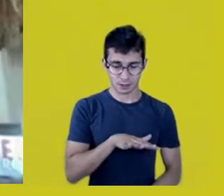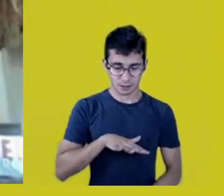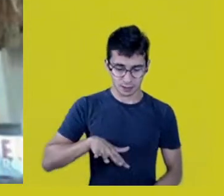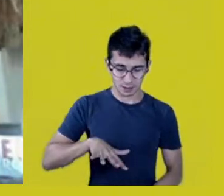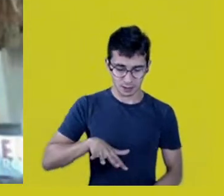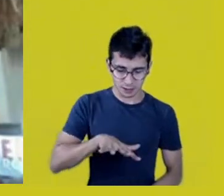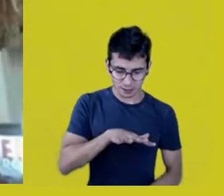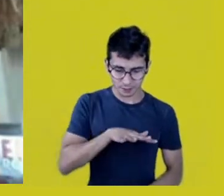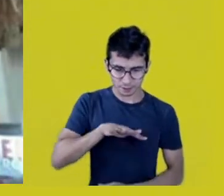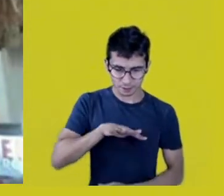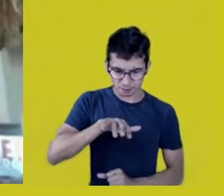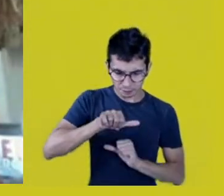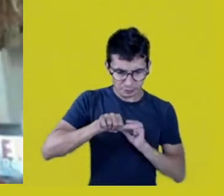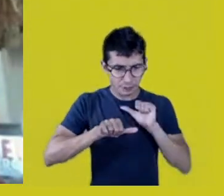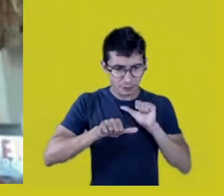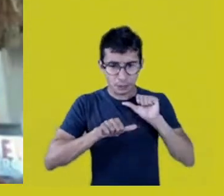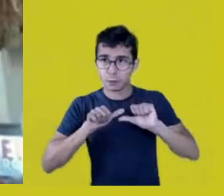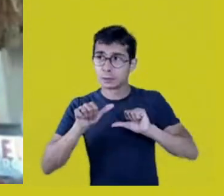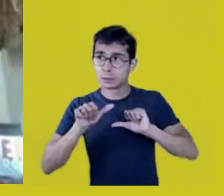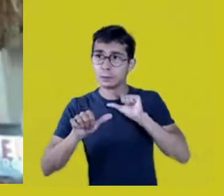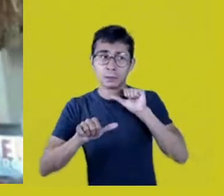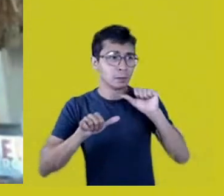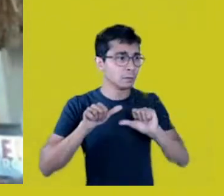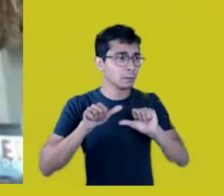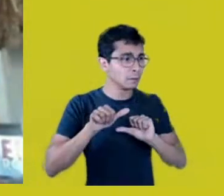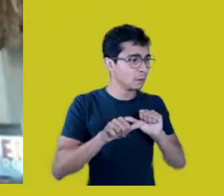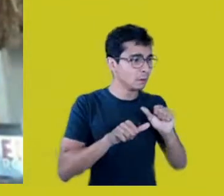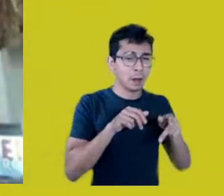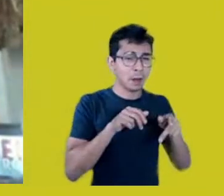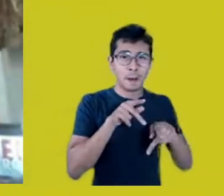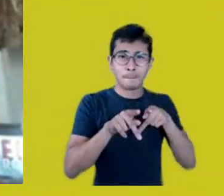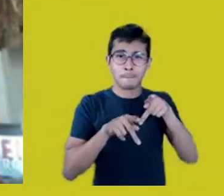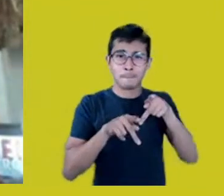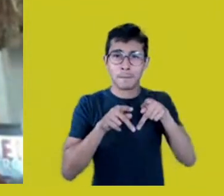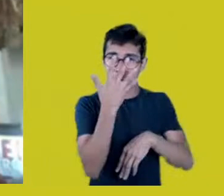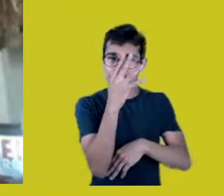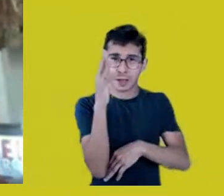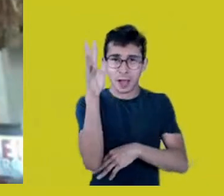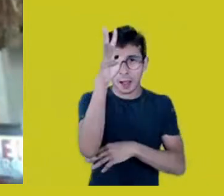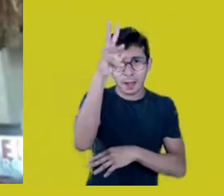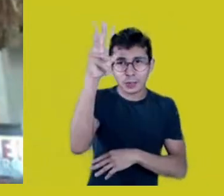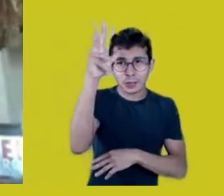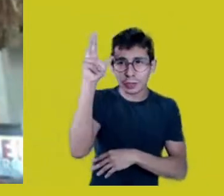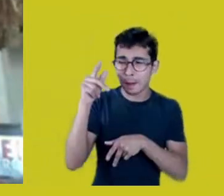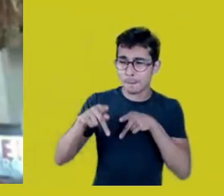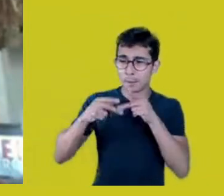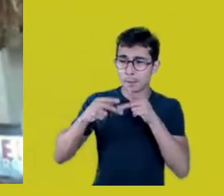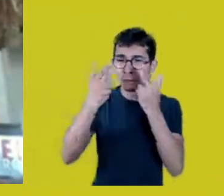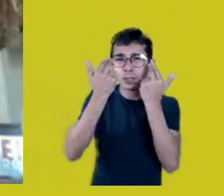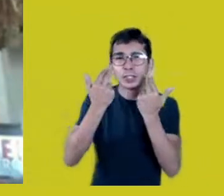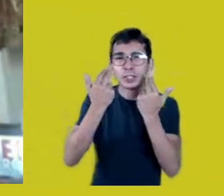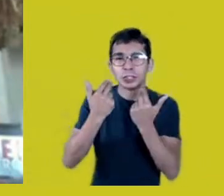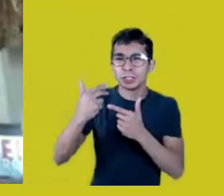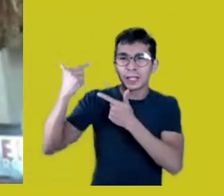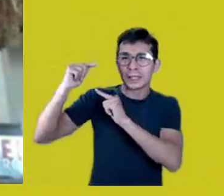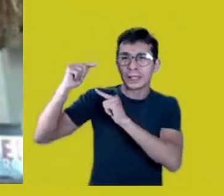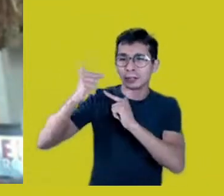but that of all the other Native nations in the Amazon, of all the traditional populations in the Amazon,